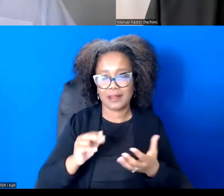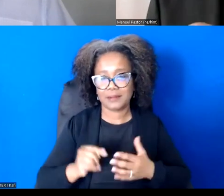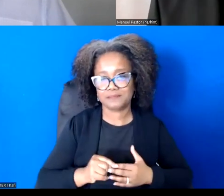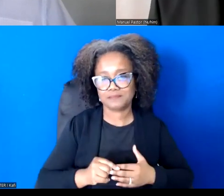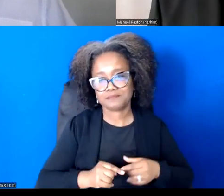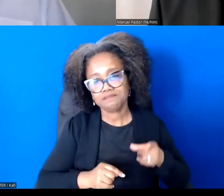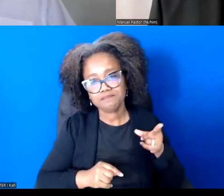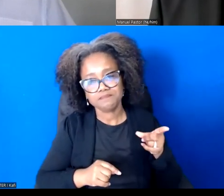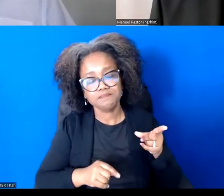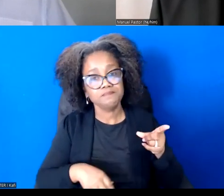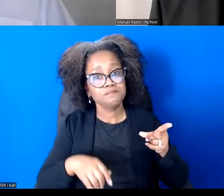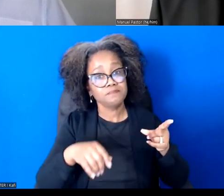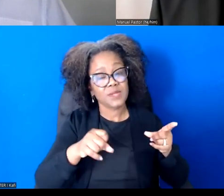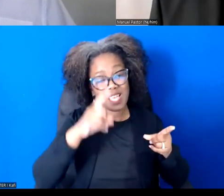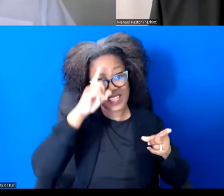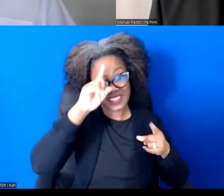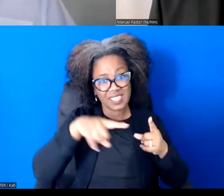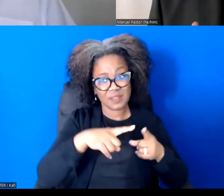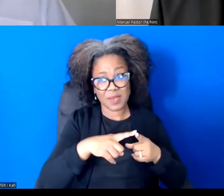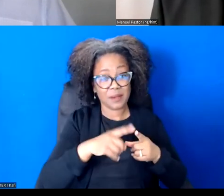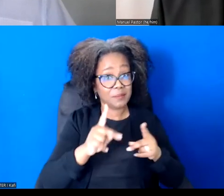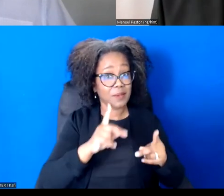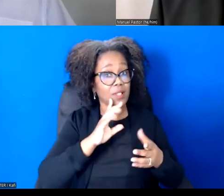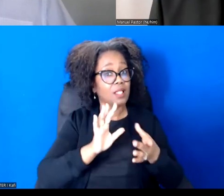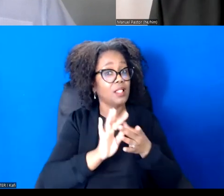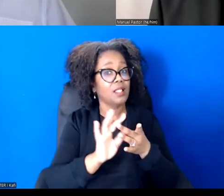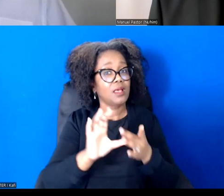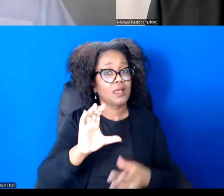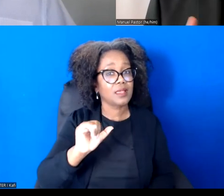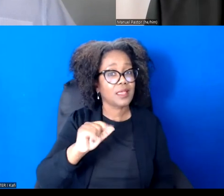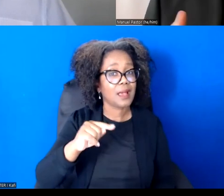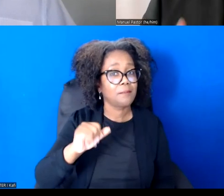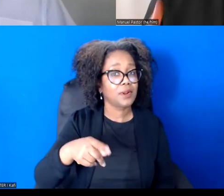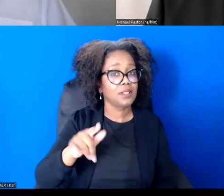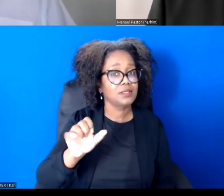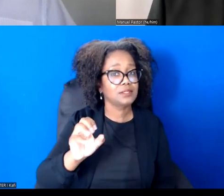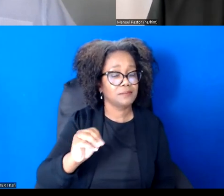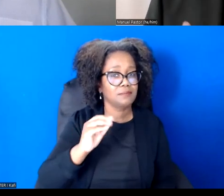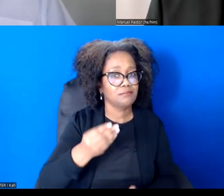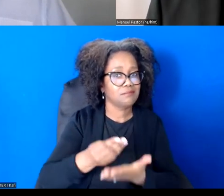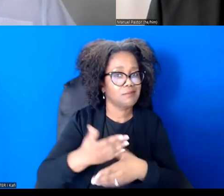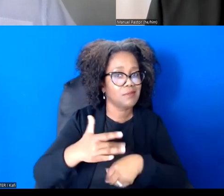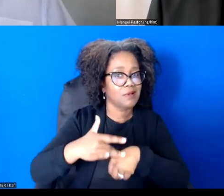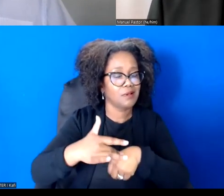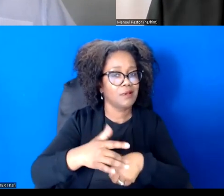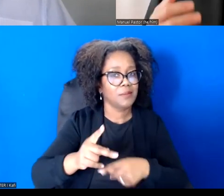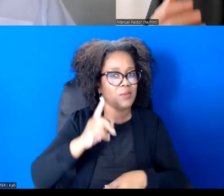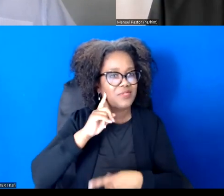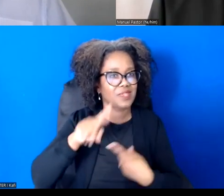the market. I really think about it as the antique commons. Capitalism is about the privatization of everything that we hold in common.